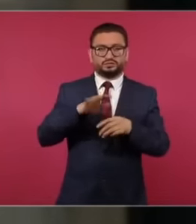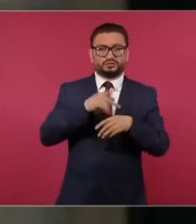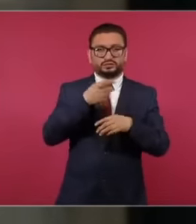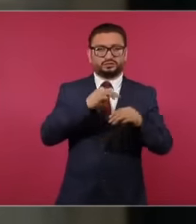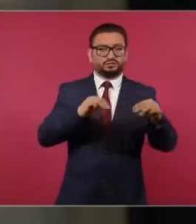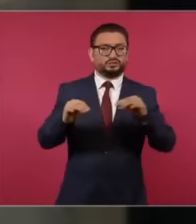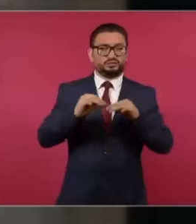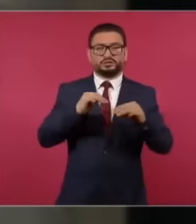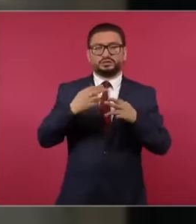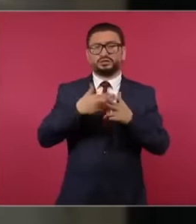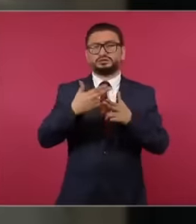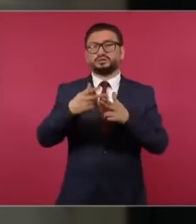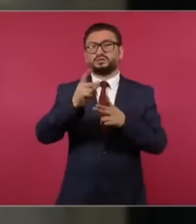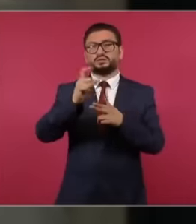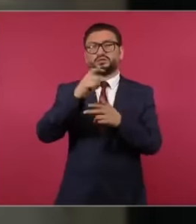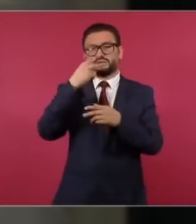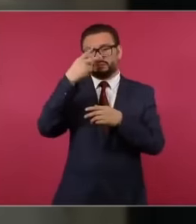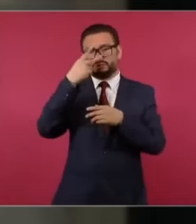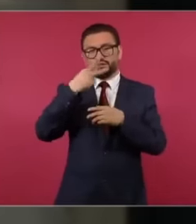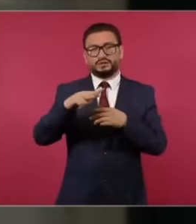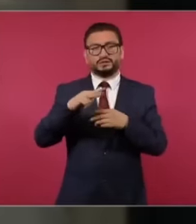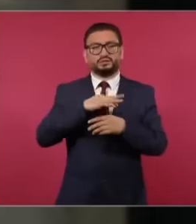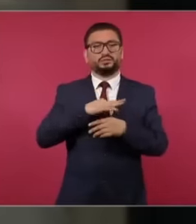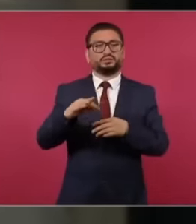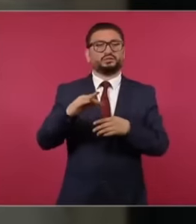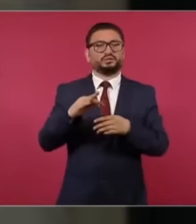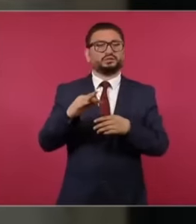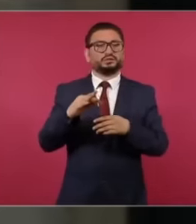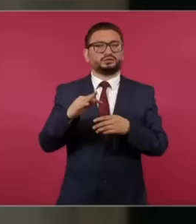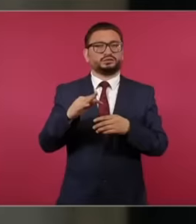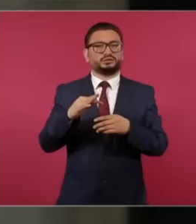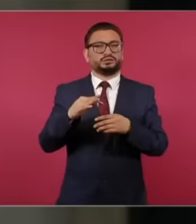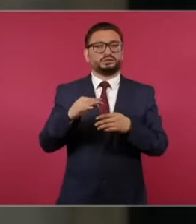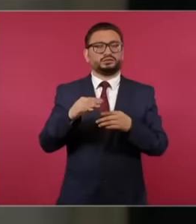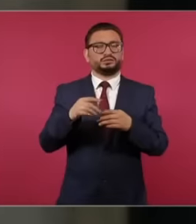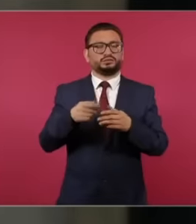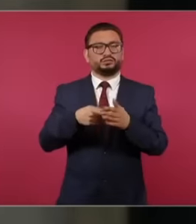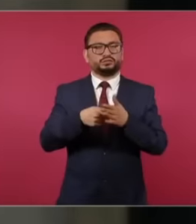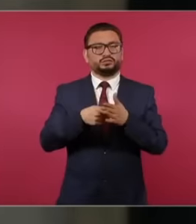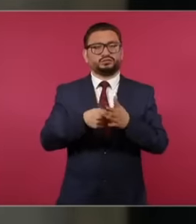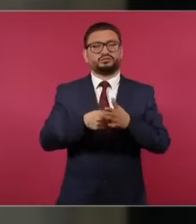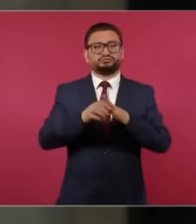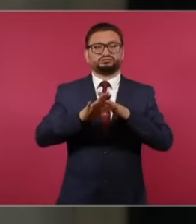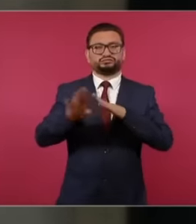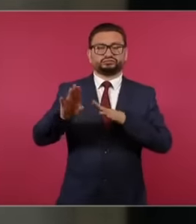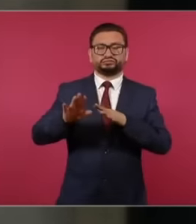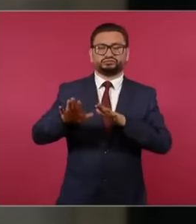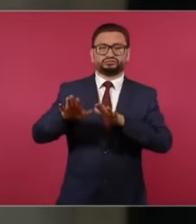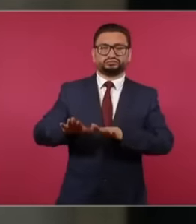when will Mexico be able to maintain this pressure of migrants in the south without overflowing